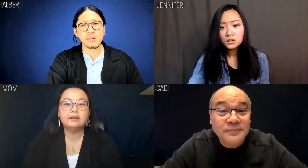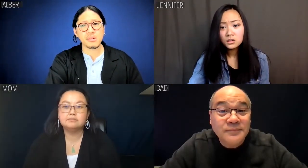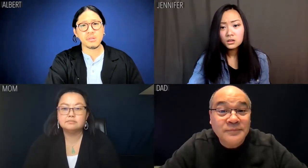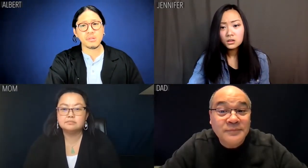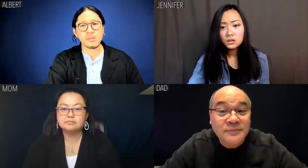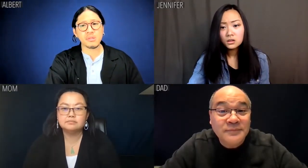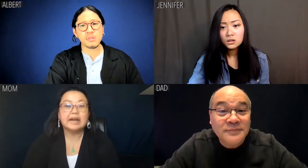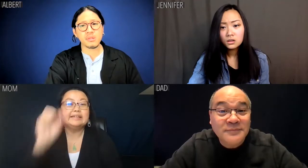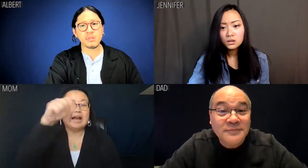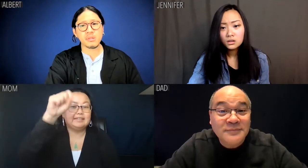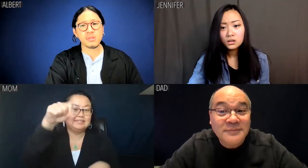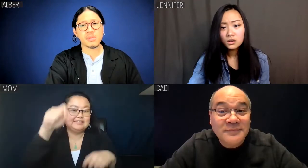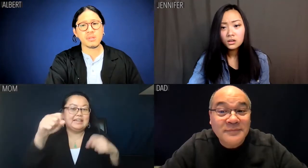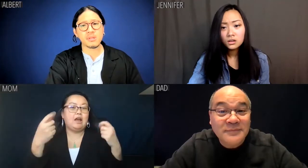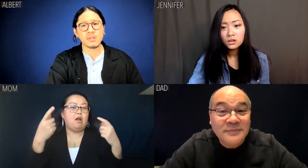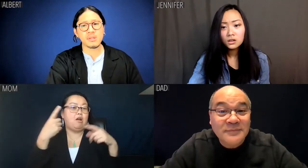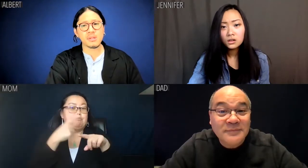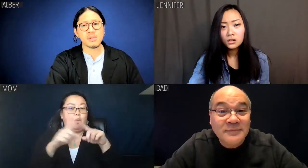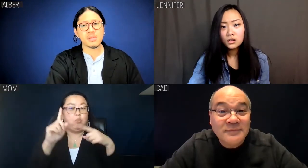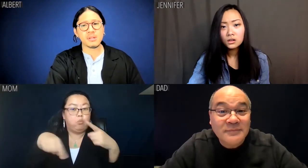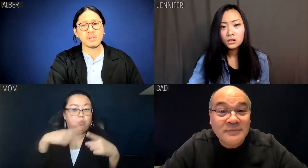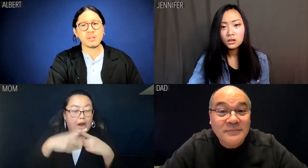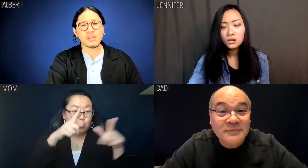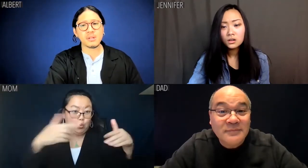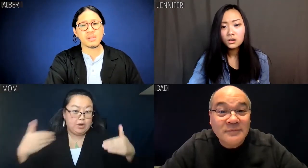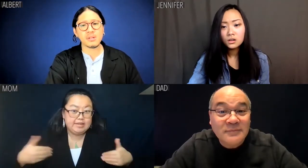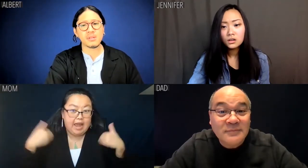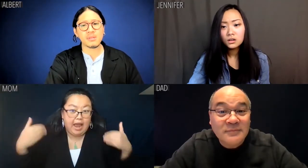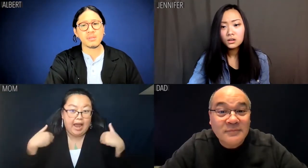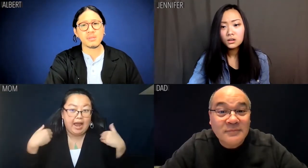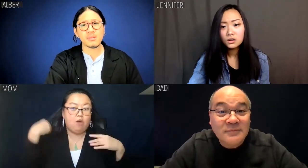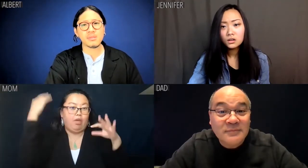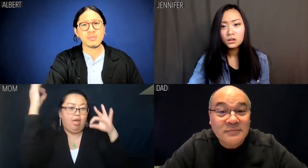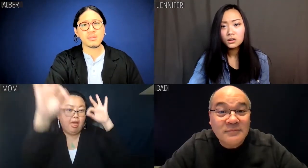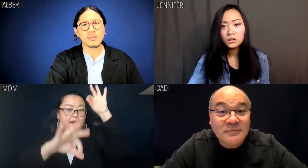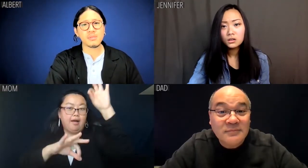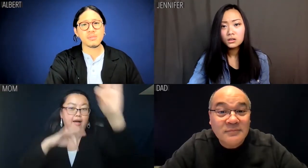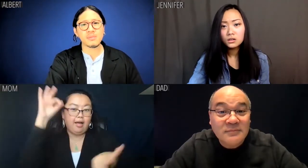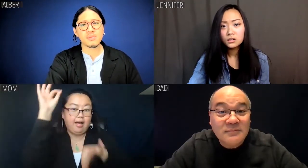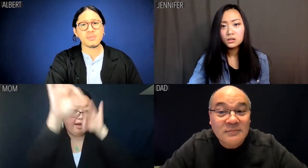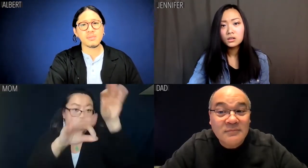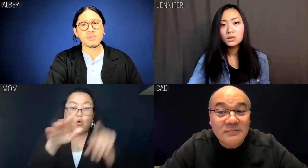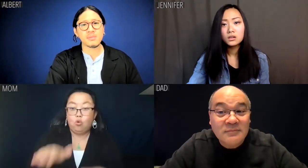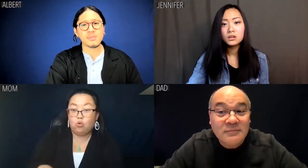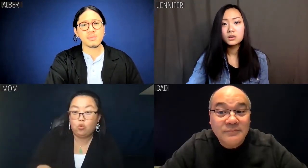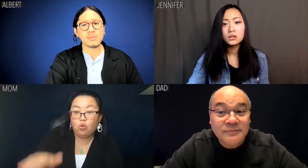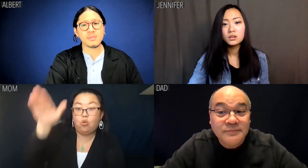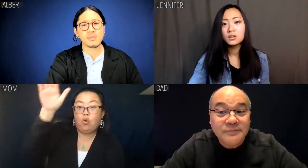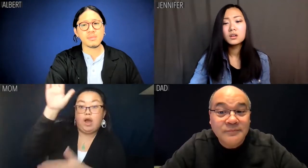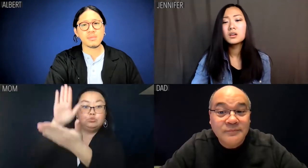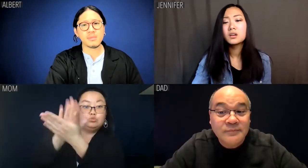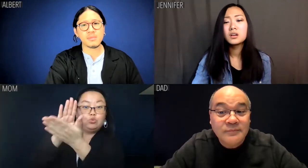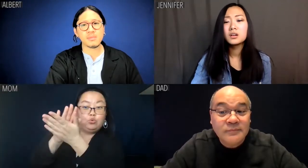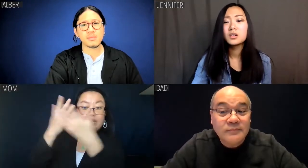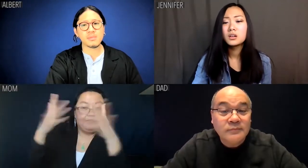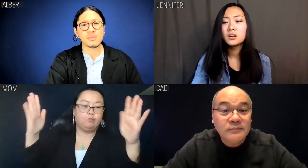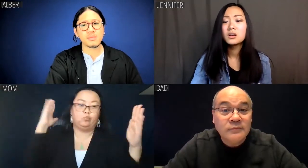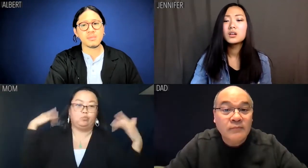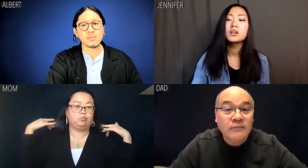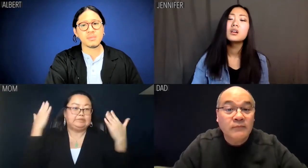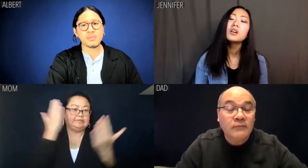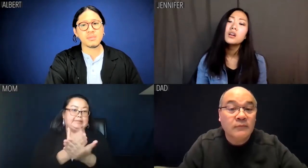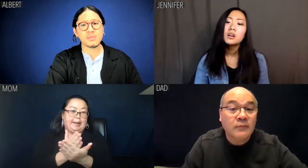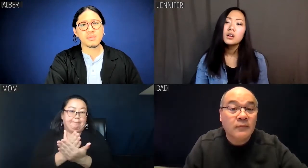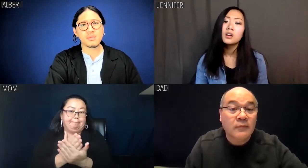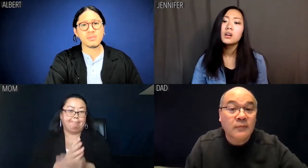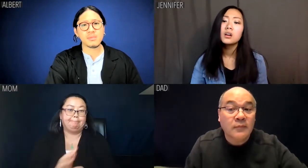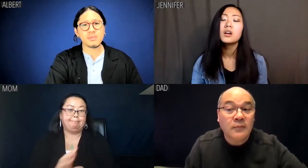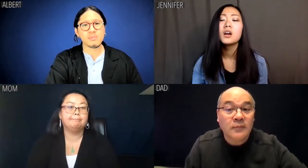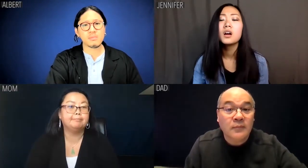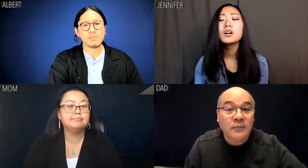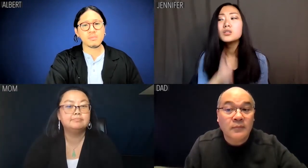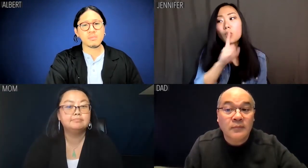Mom: Yes, but all of that browbeating stops when you get out of school.